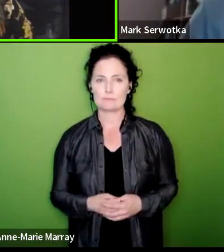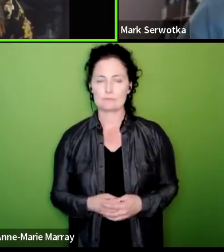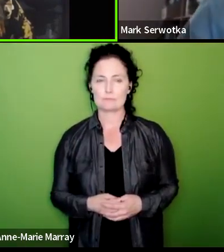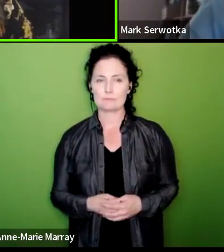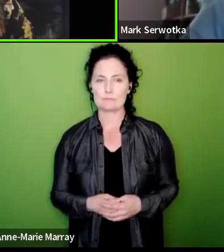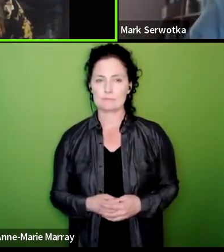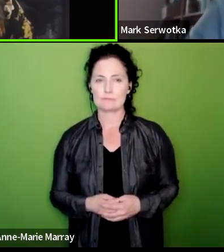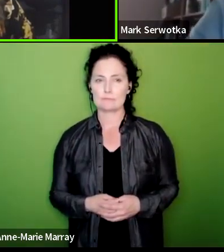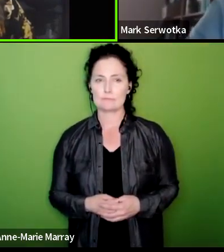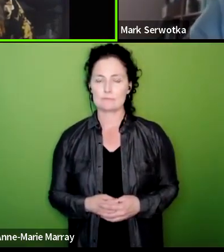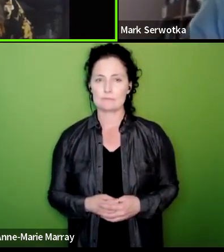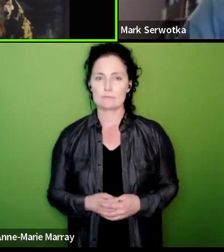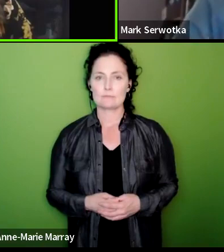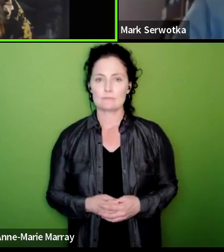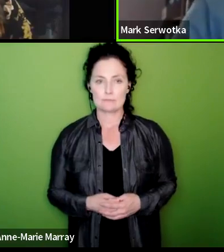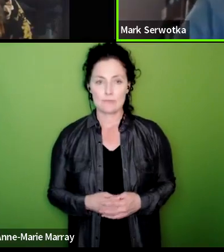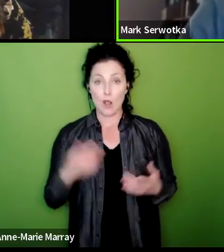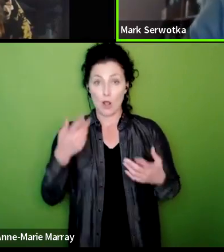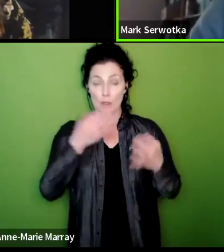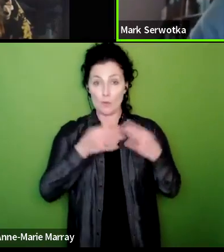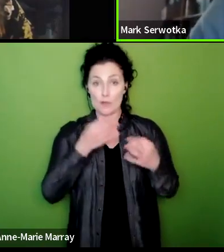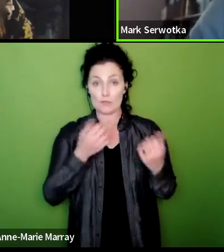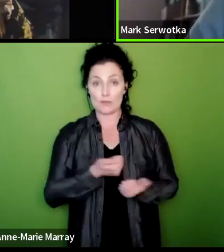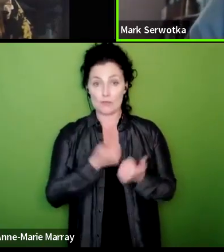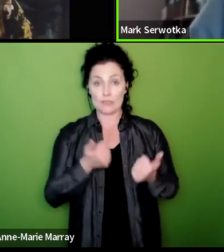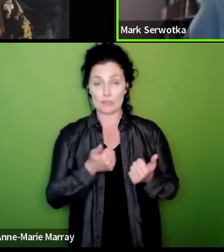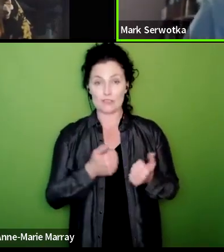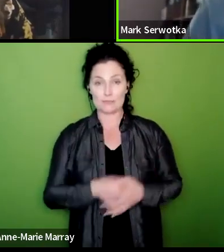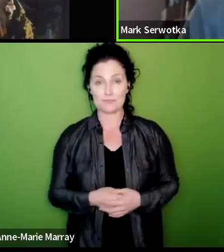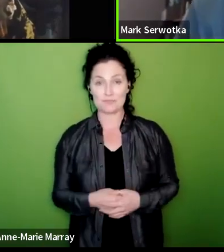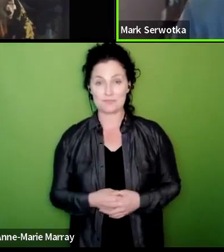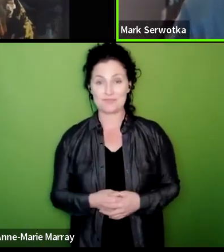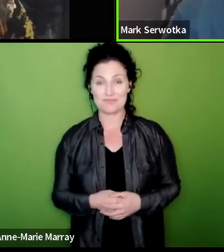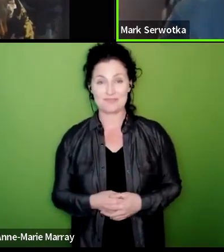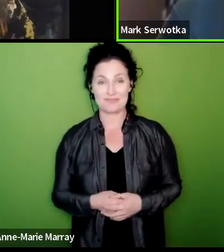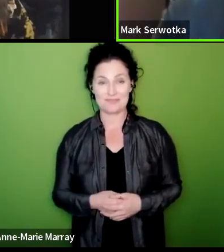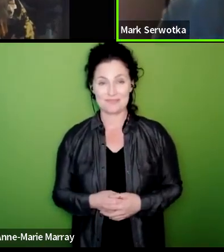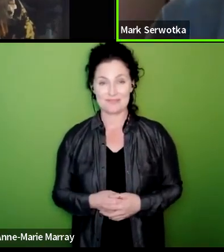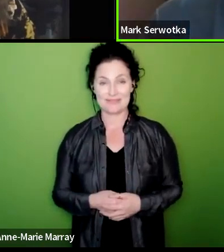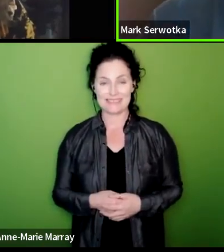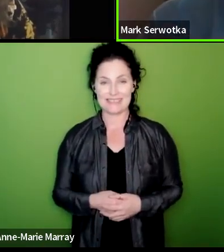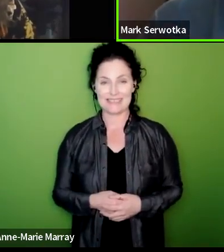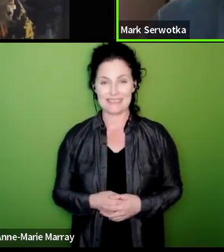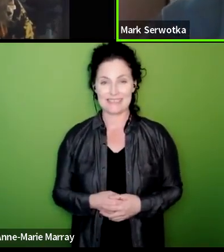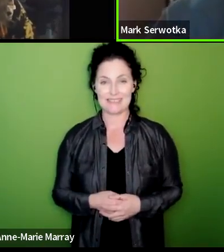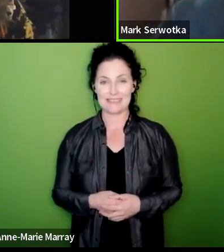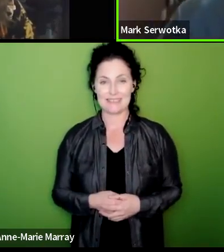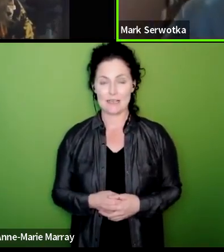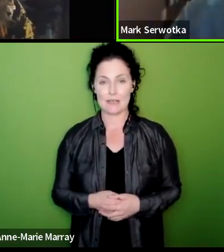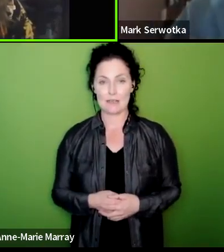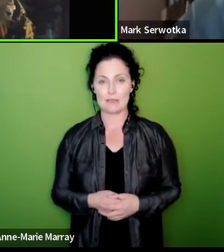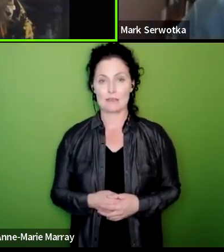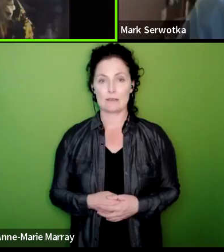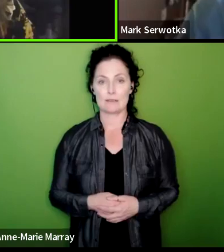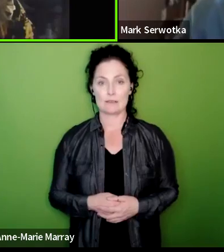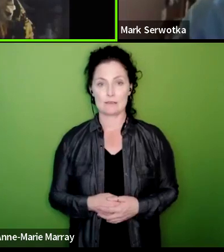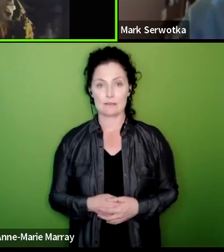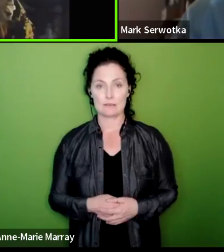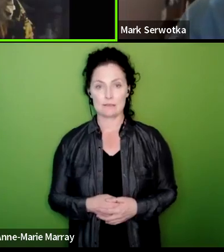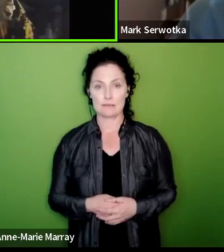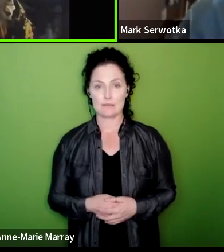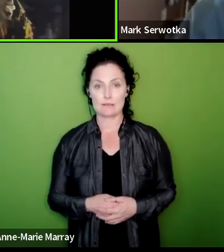more or less at the end of the yeah no no I'm I'm happy to pick up those and then obviously um when